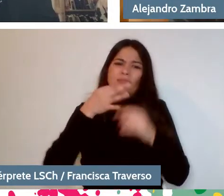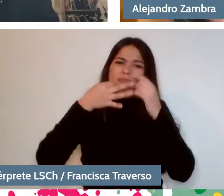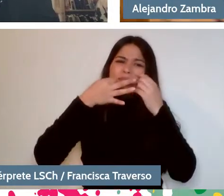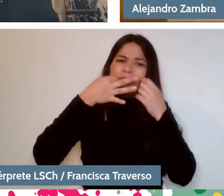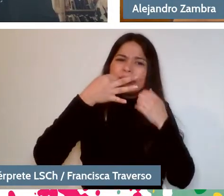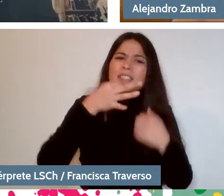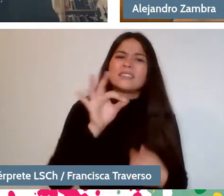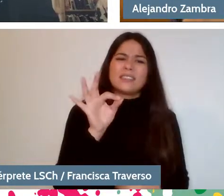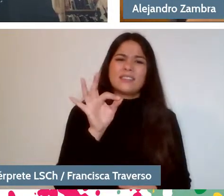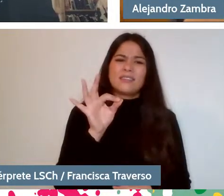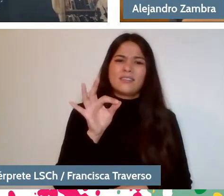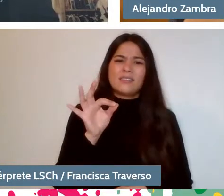and that...